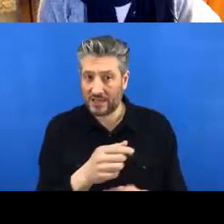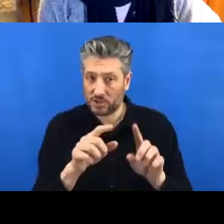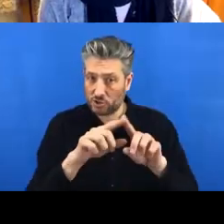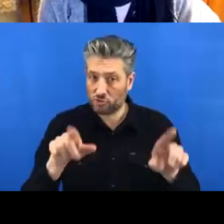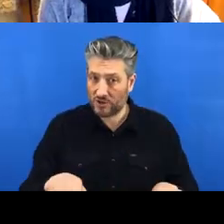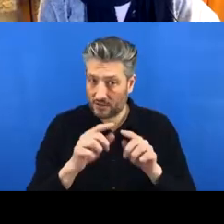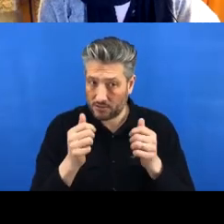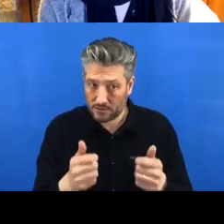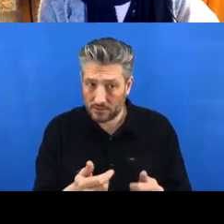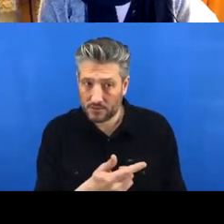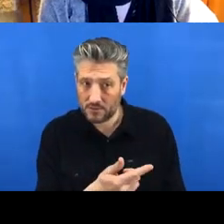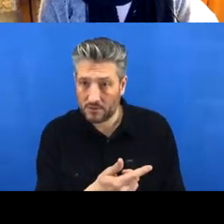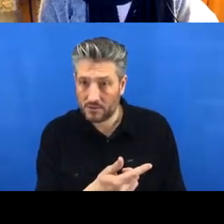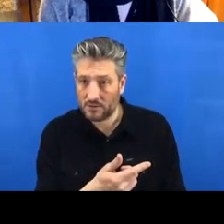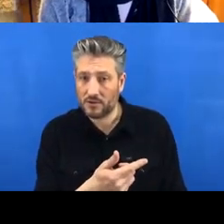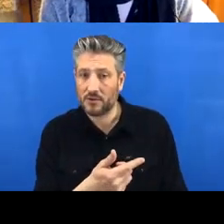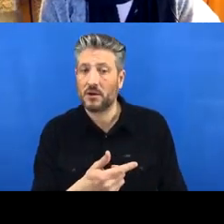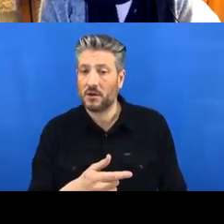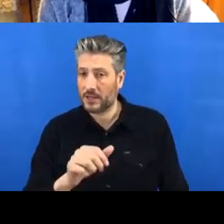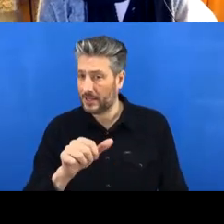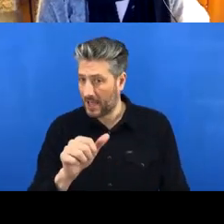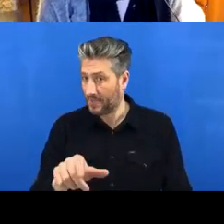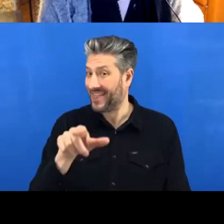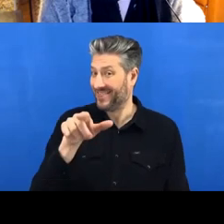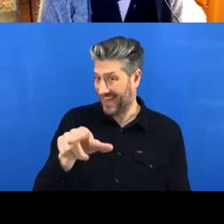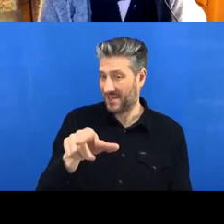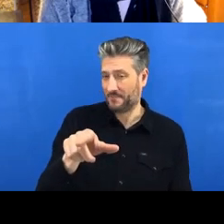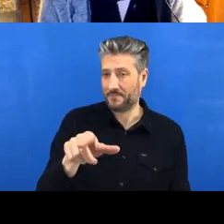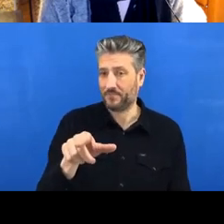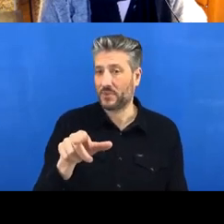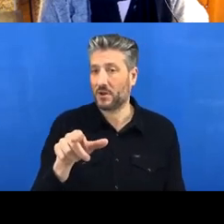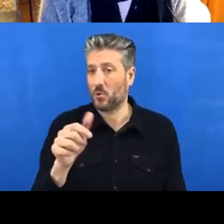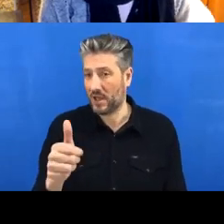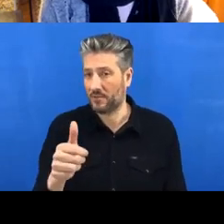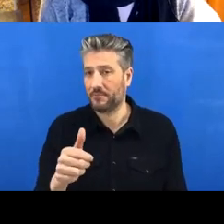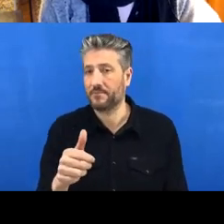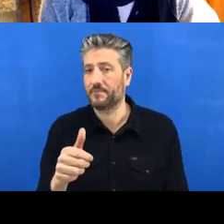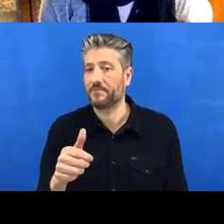Sophie: yeah, that's perfect. Freya: there we go, okay, so I'll just walk her through what she's gonna do.